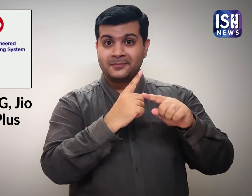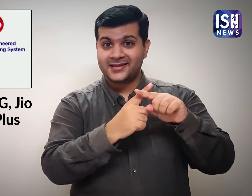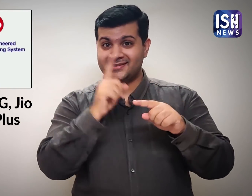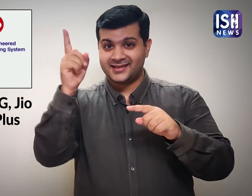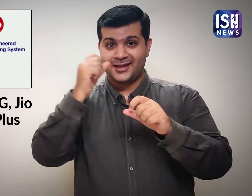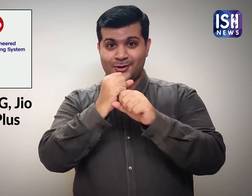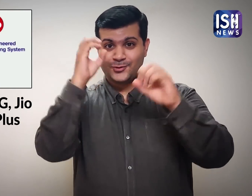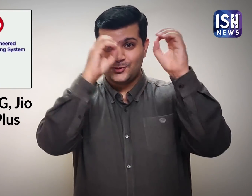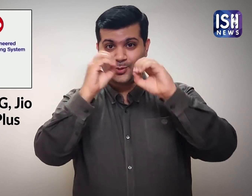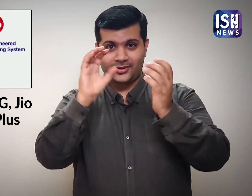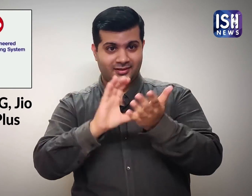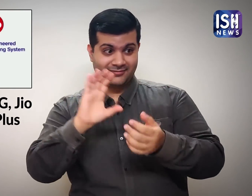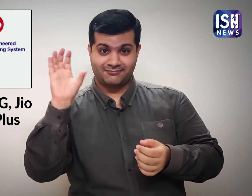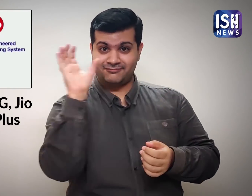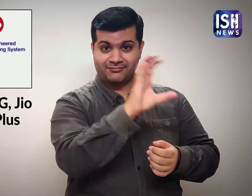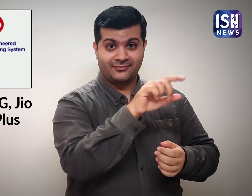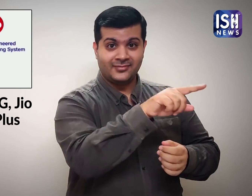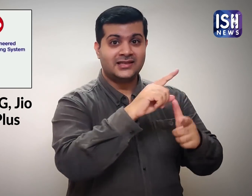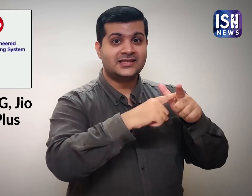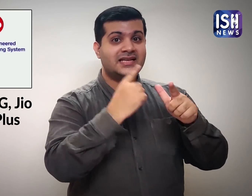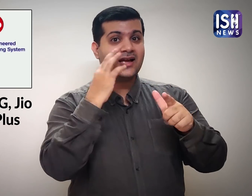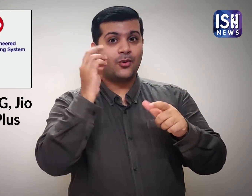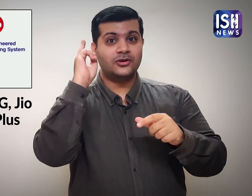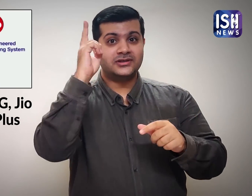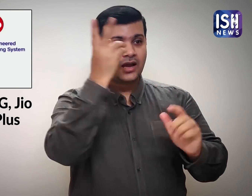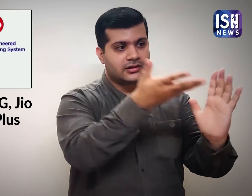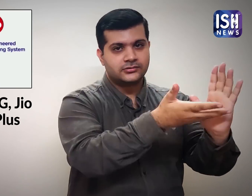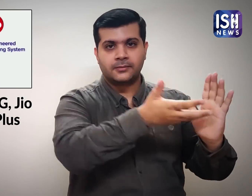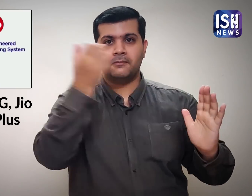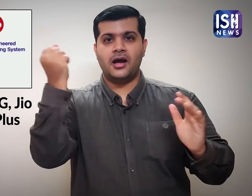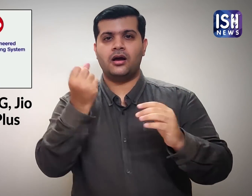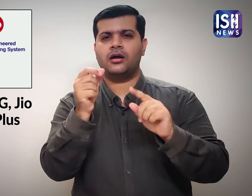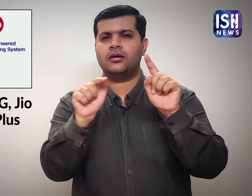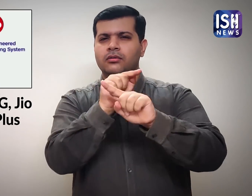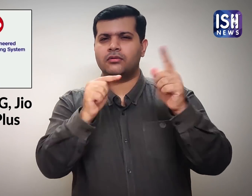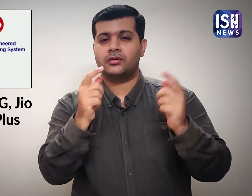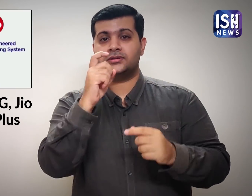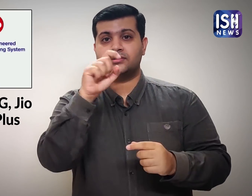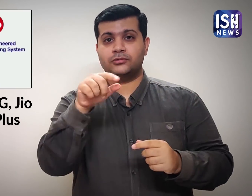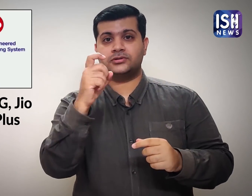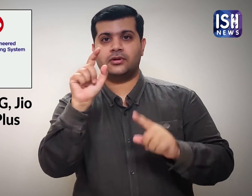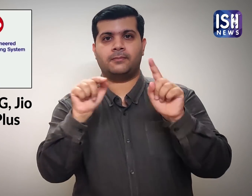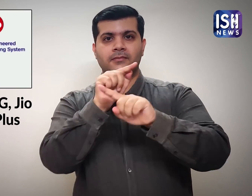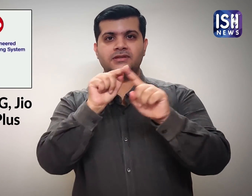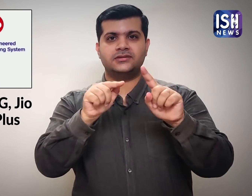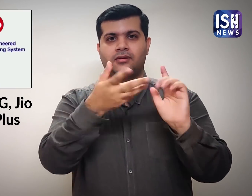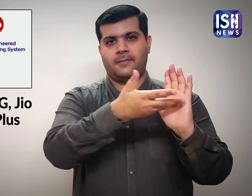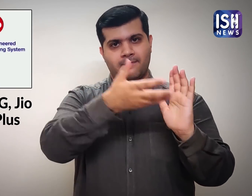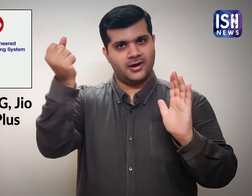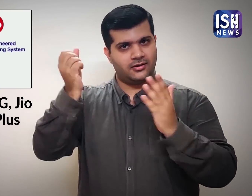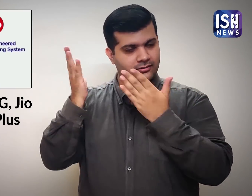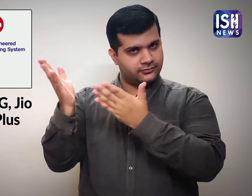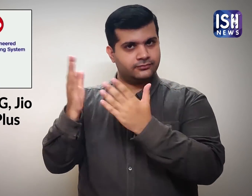Google will be investing the money and purchasing 7.7% shares of Jio.